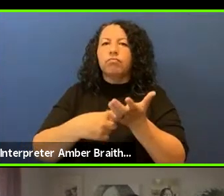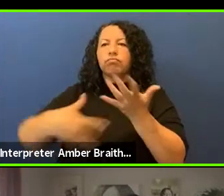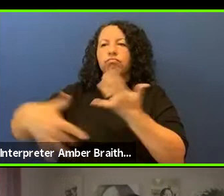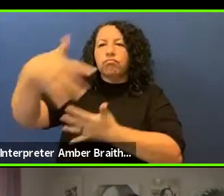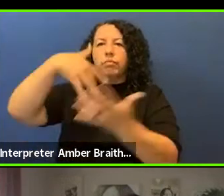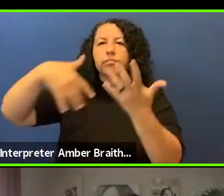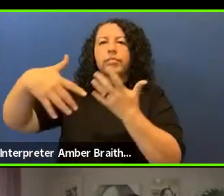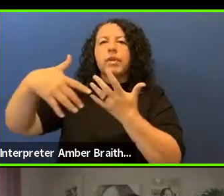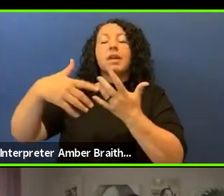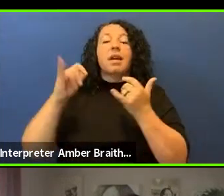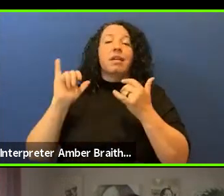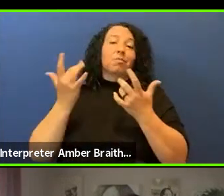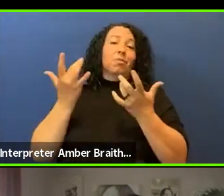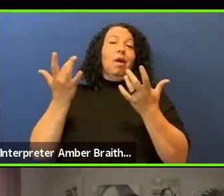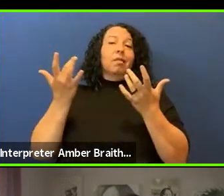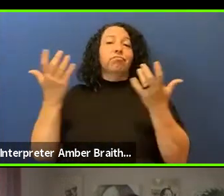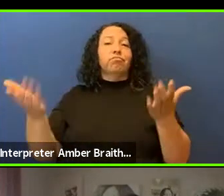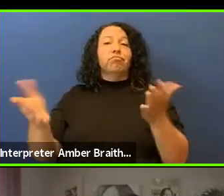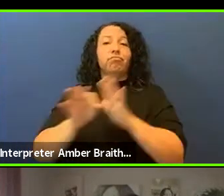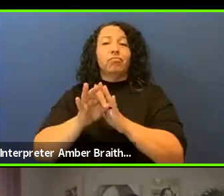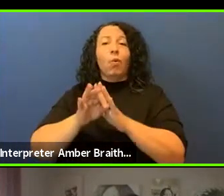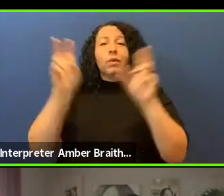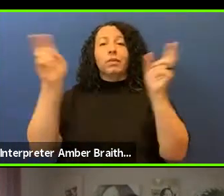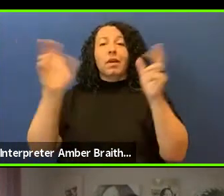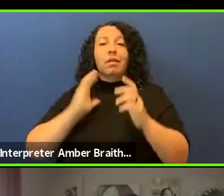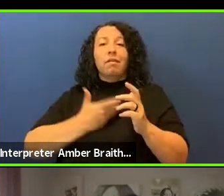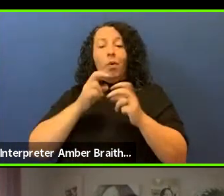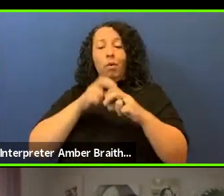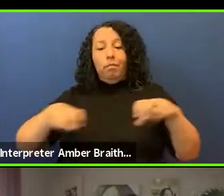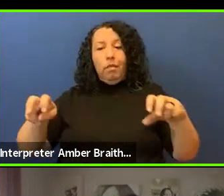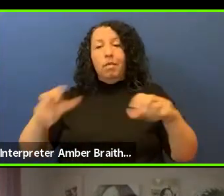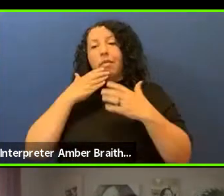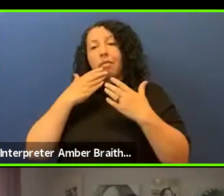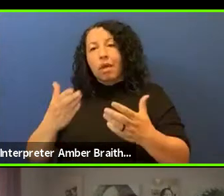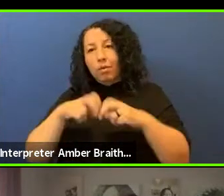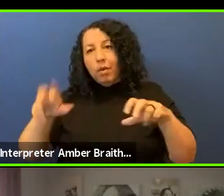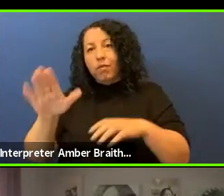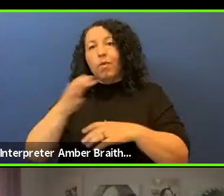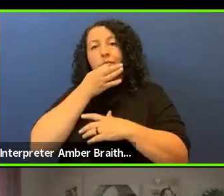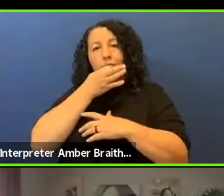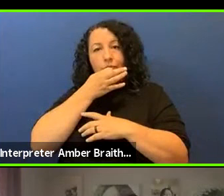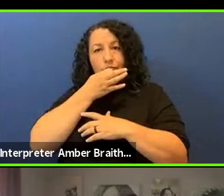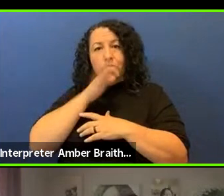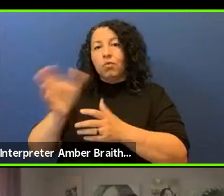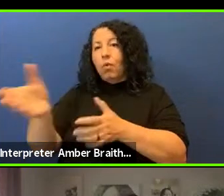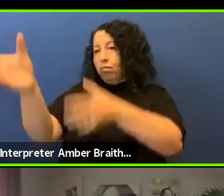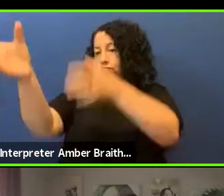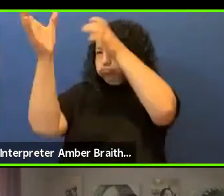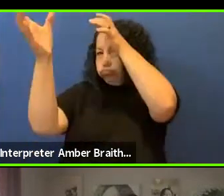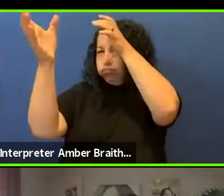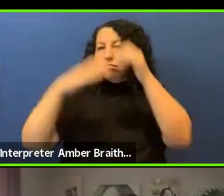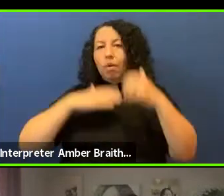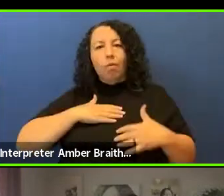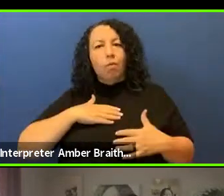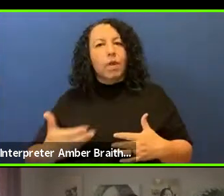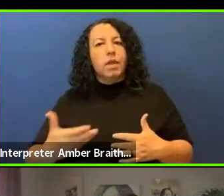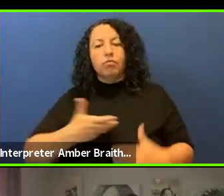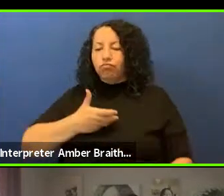I thank you deeply to our panelists for your expertise, your knowledge and your willingness to share your thoughts and your honest feedback